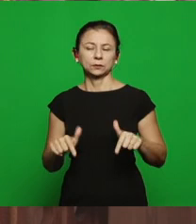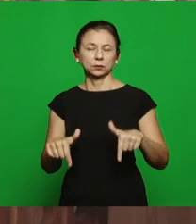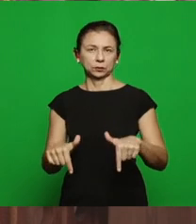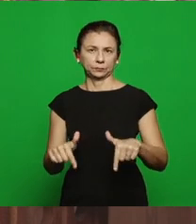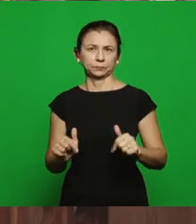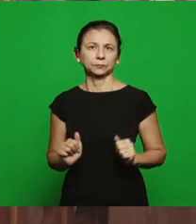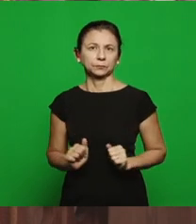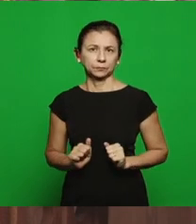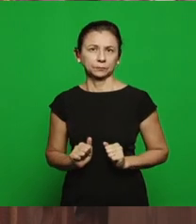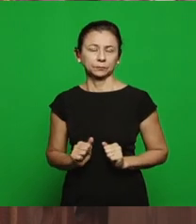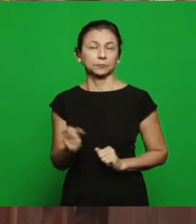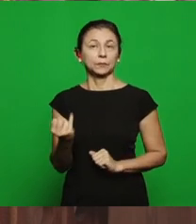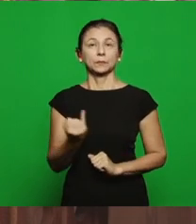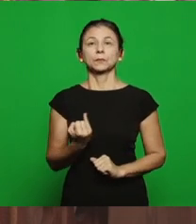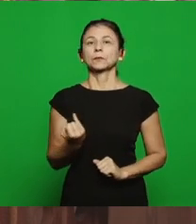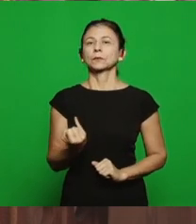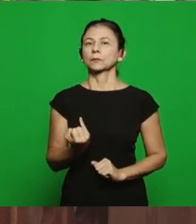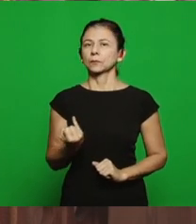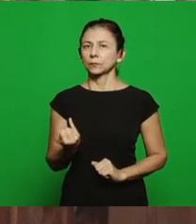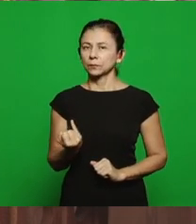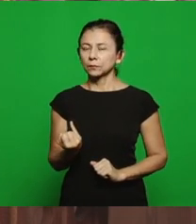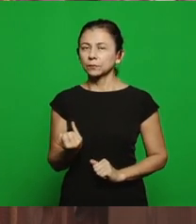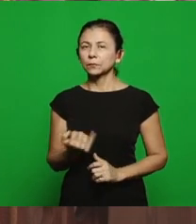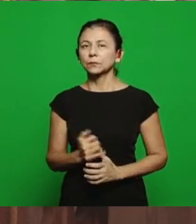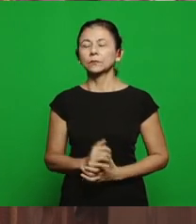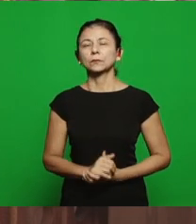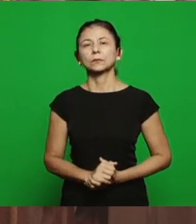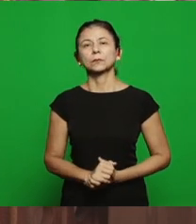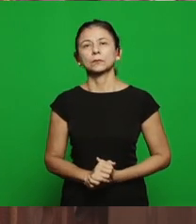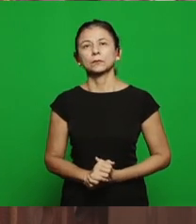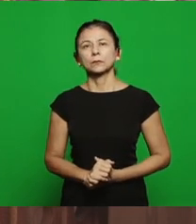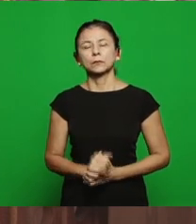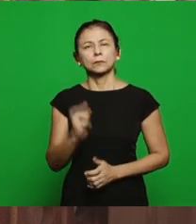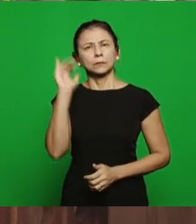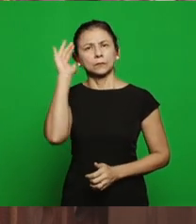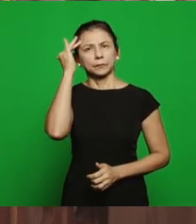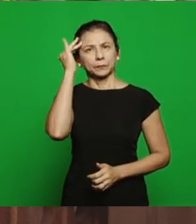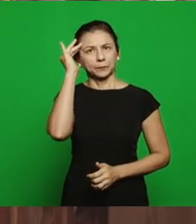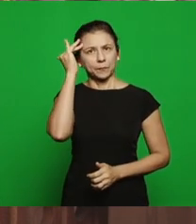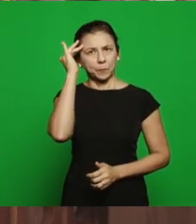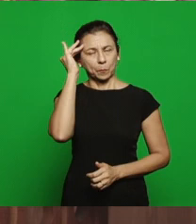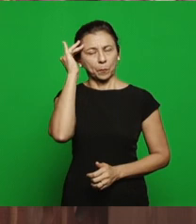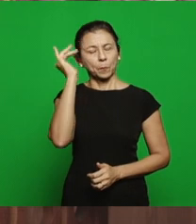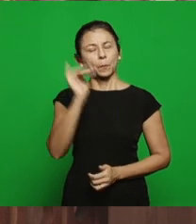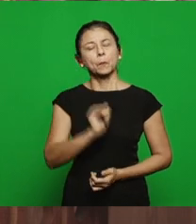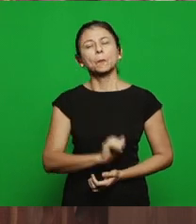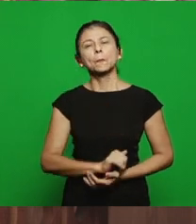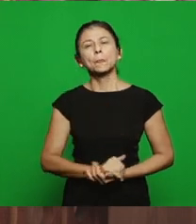it’s very important to understand the walk